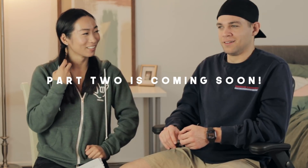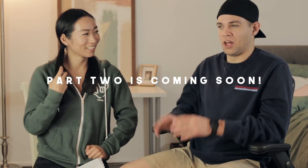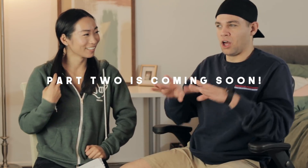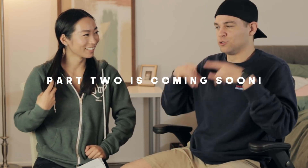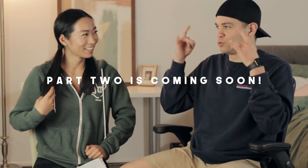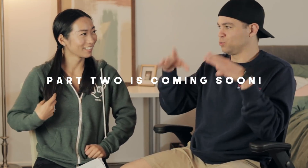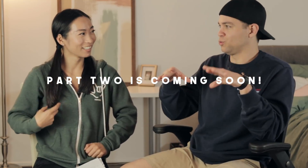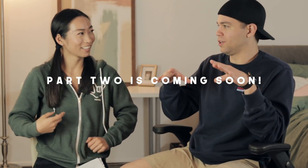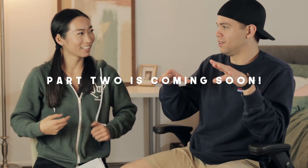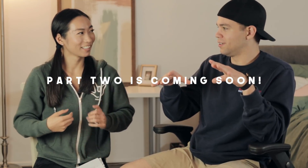R: Australia?